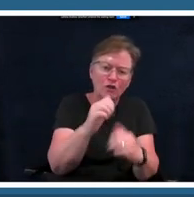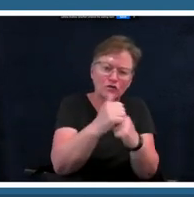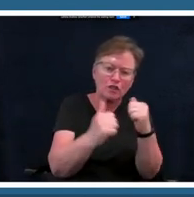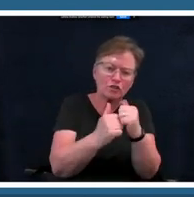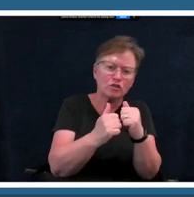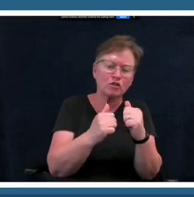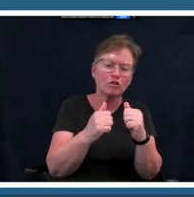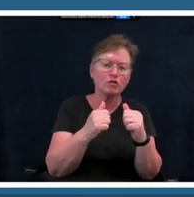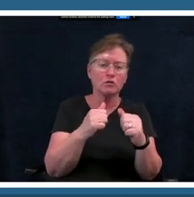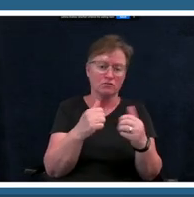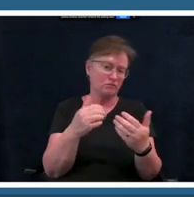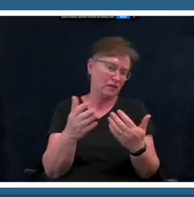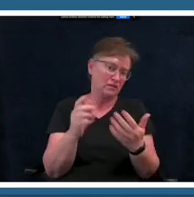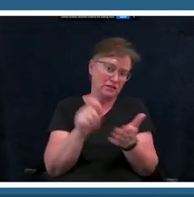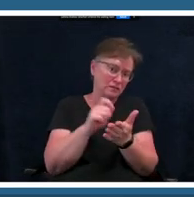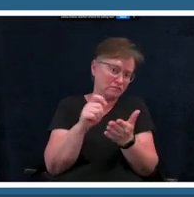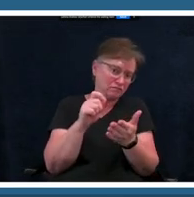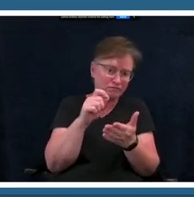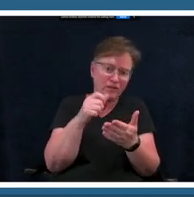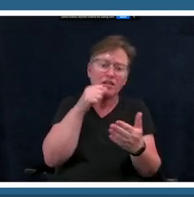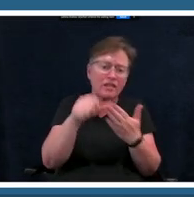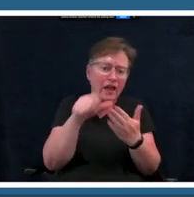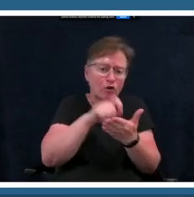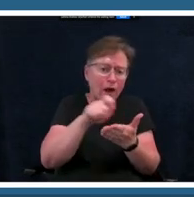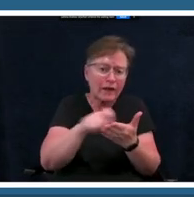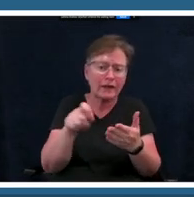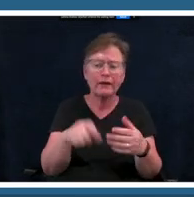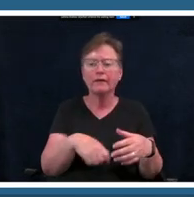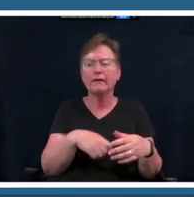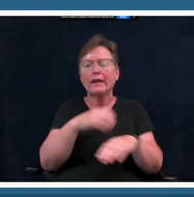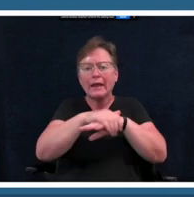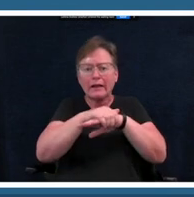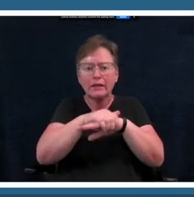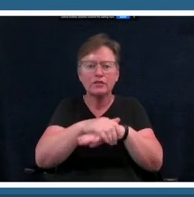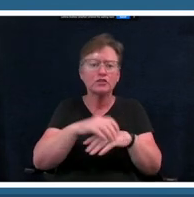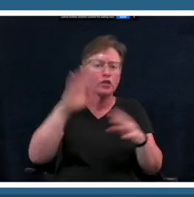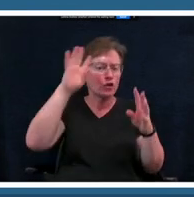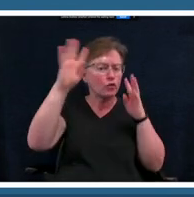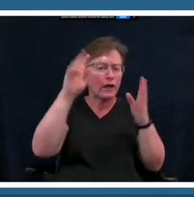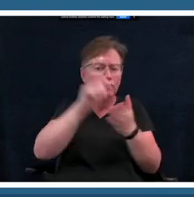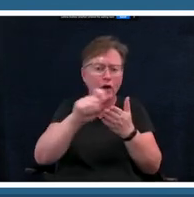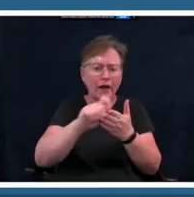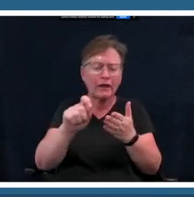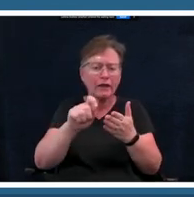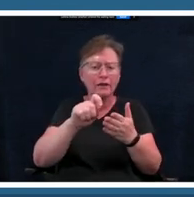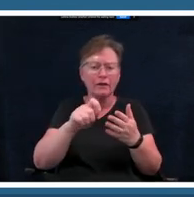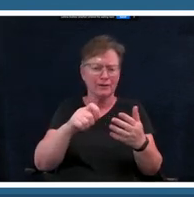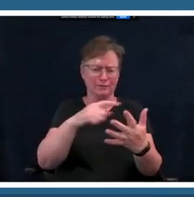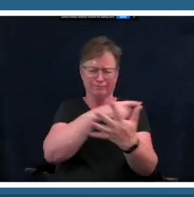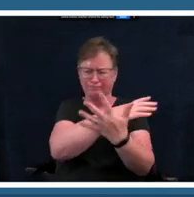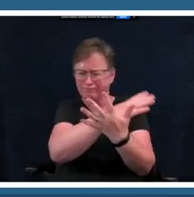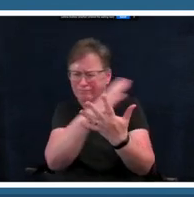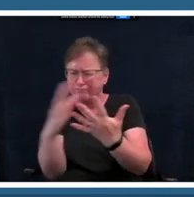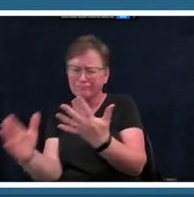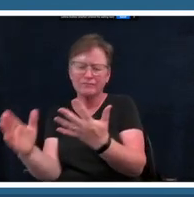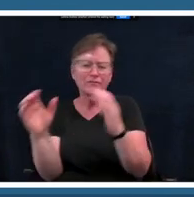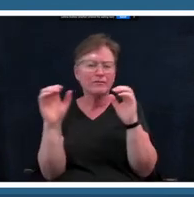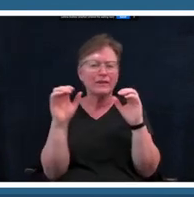formats in english or creative writing um and things again things that that